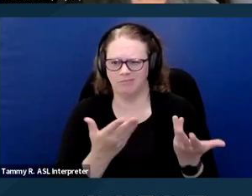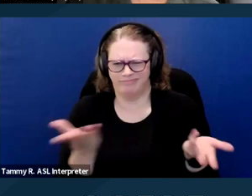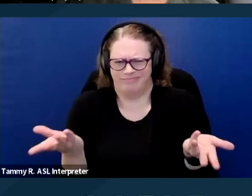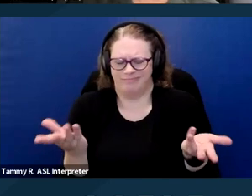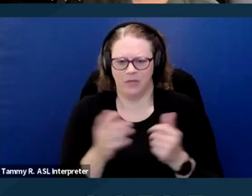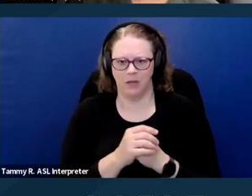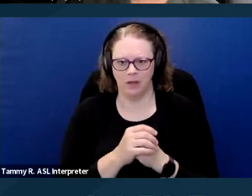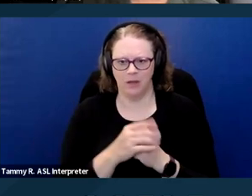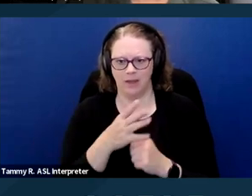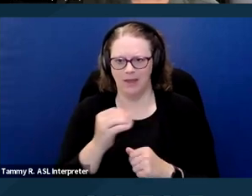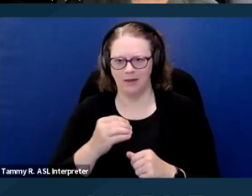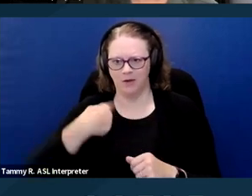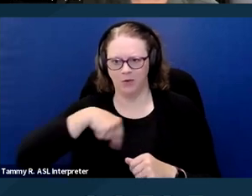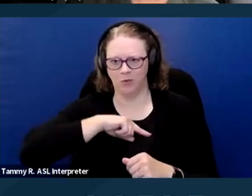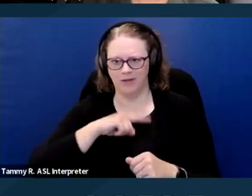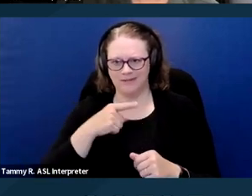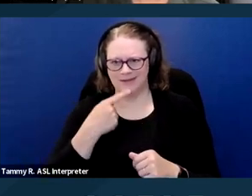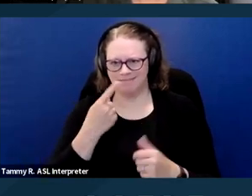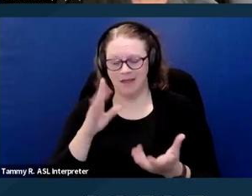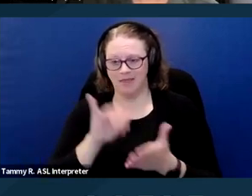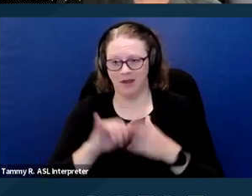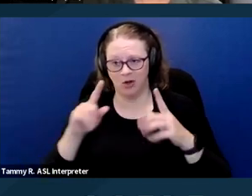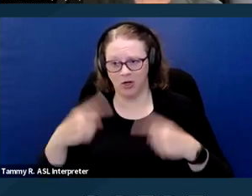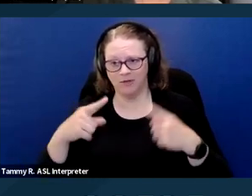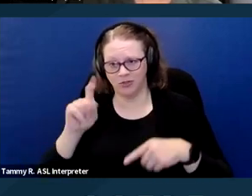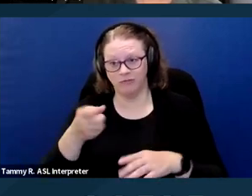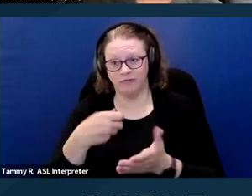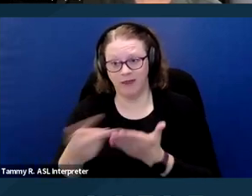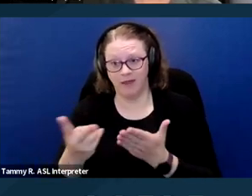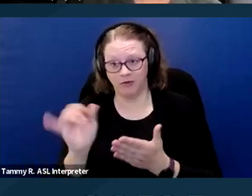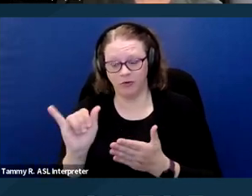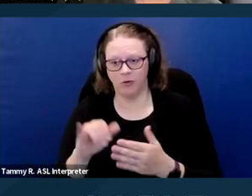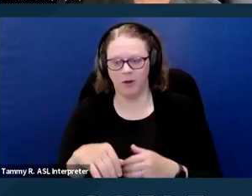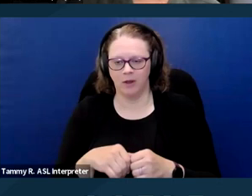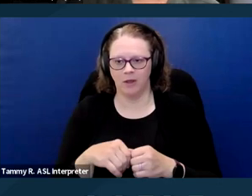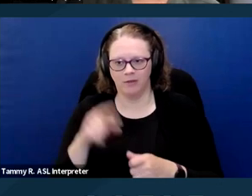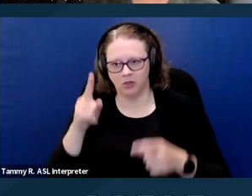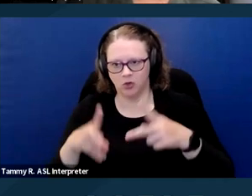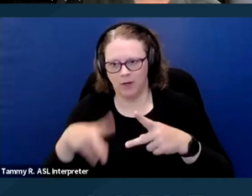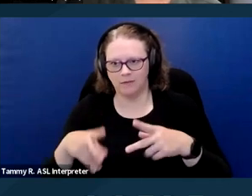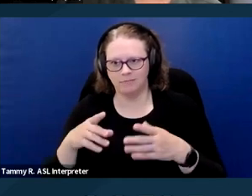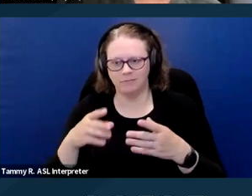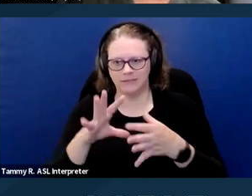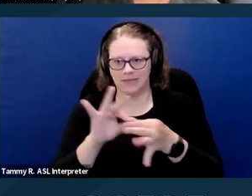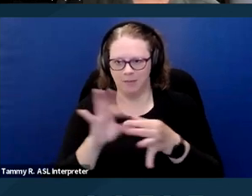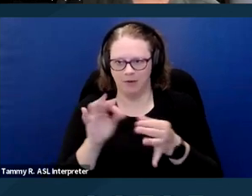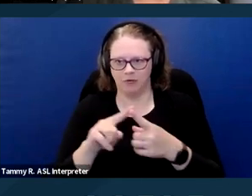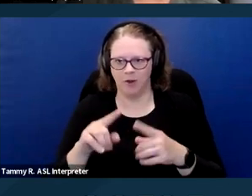And it's our position that that argument should also fail. The joint statement of the Department of Housing and Urban Development